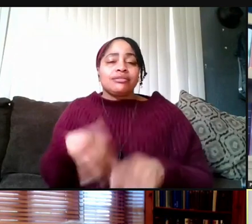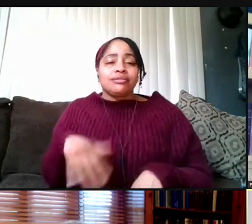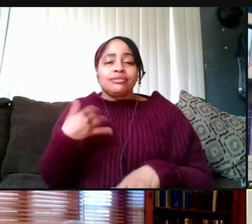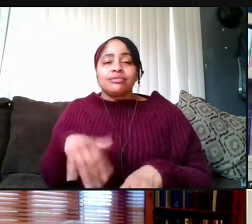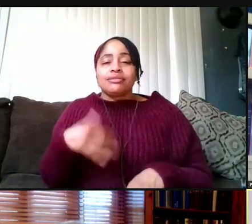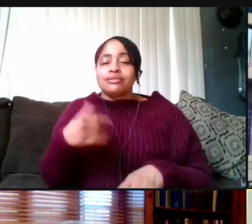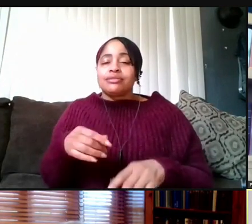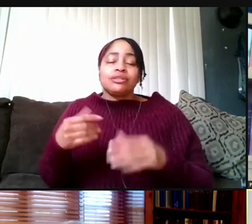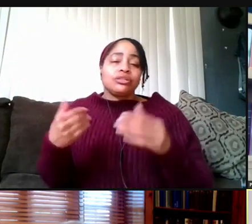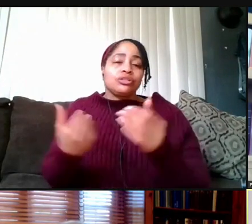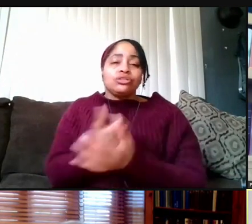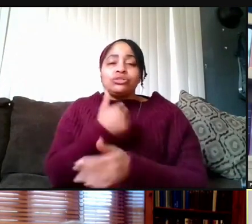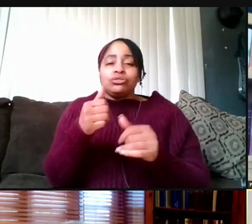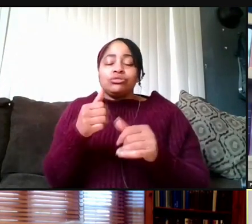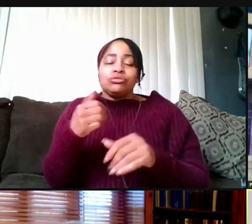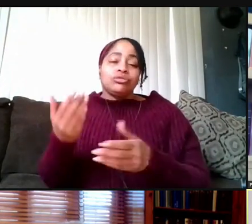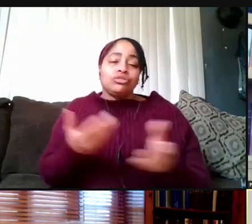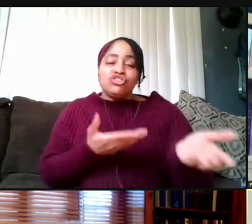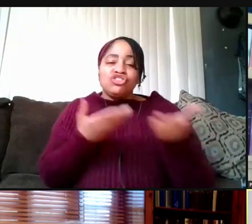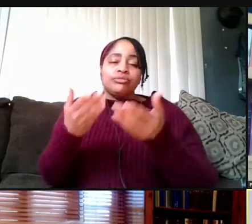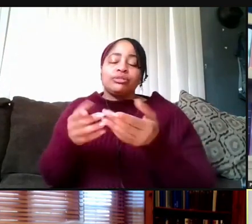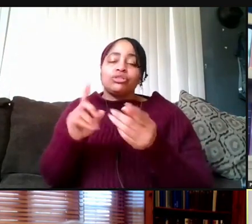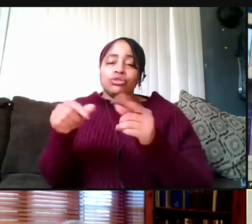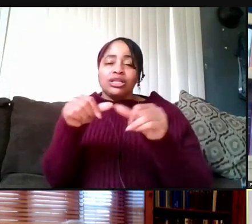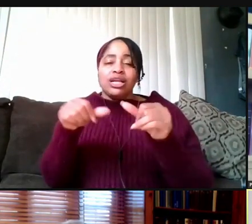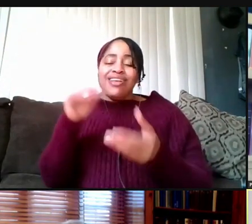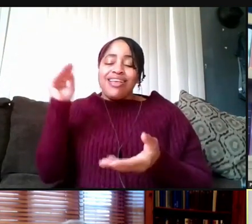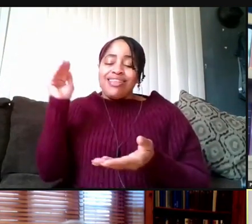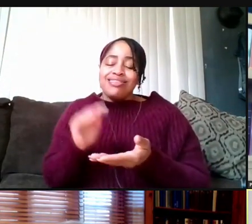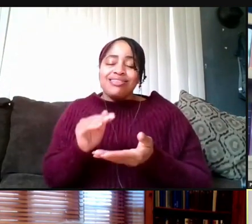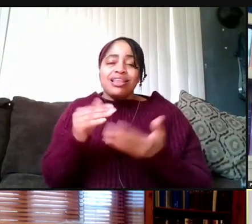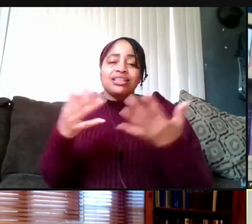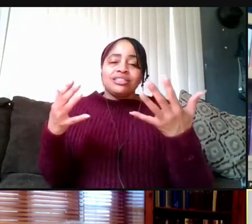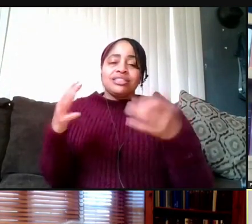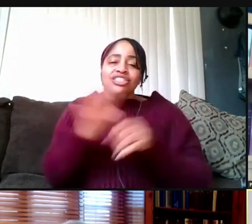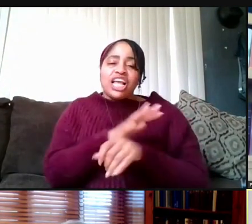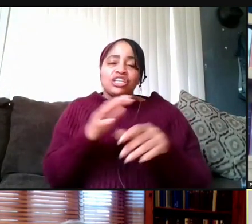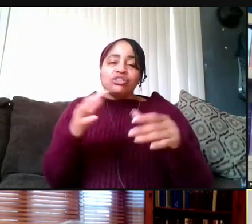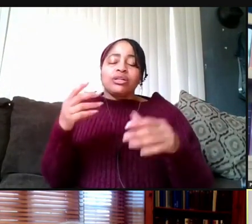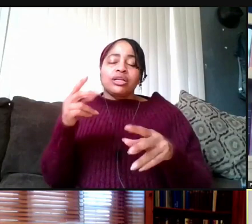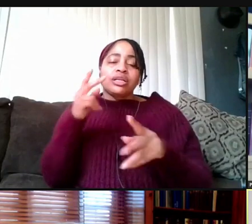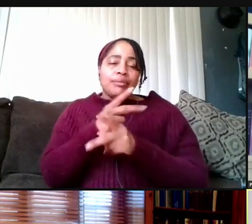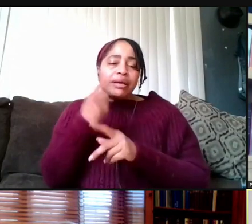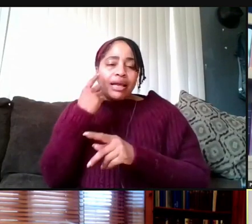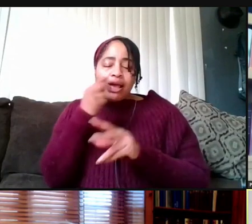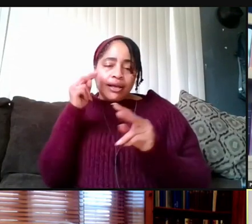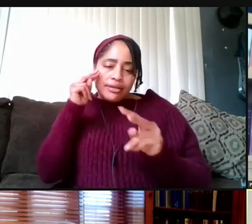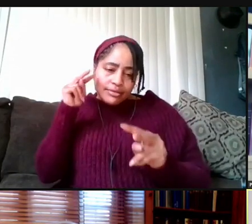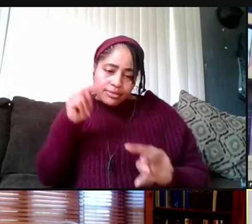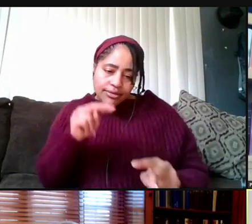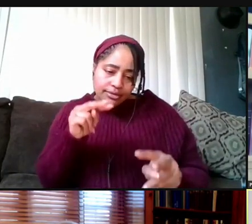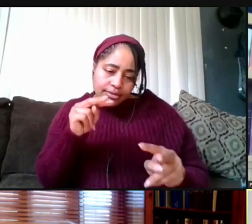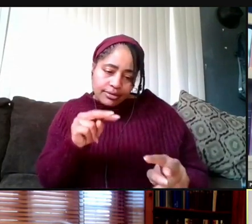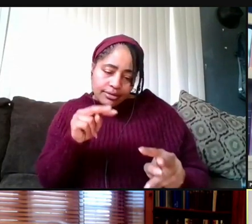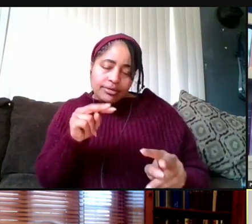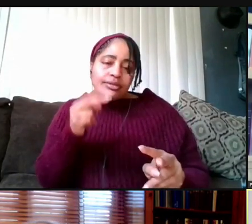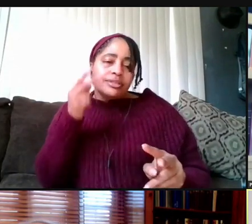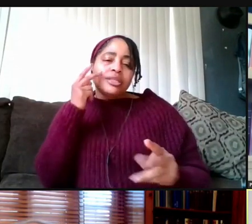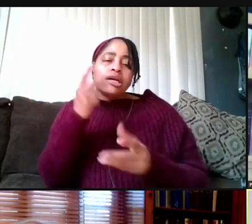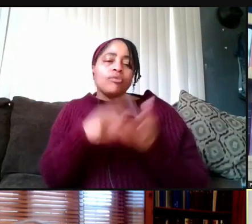go to those areas that are less saturated. So they're keeping a really close eye on the statistics about what percentage of the population